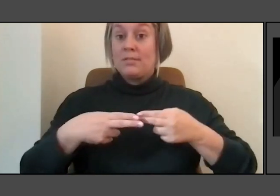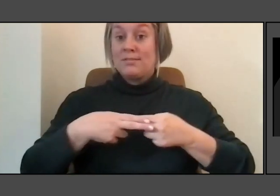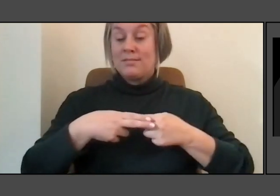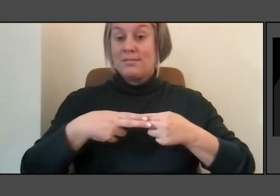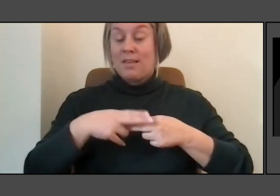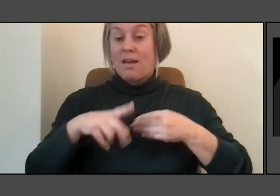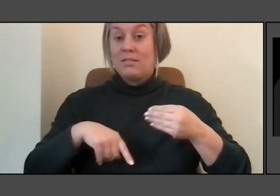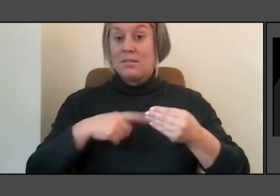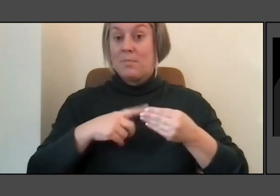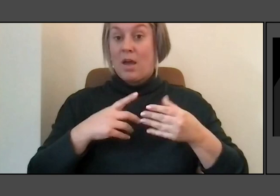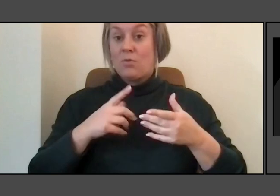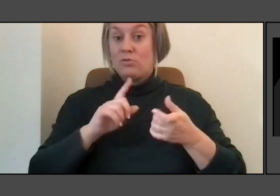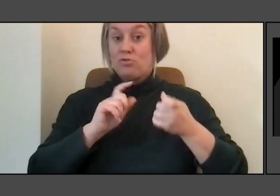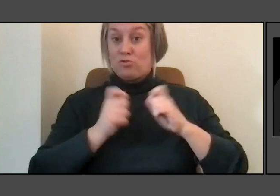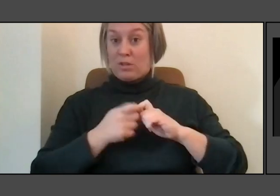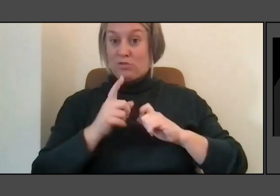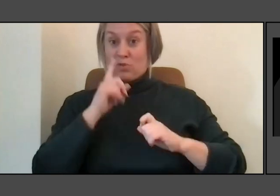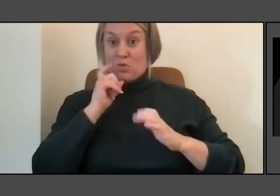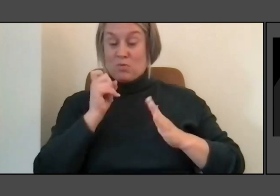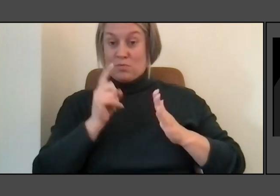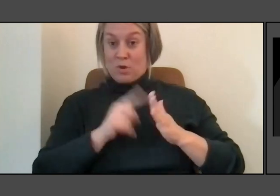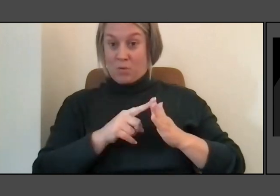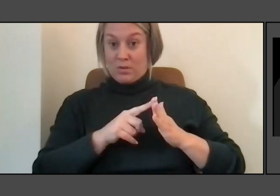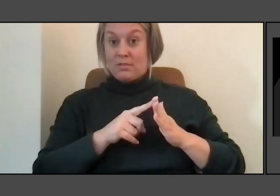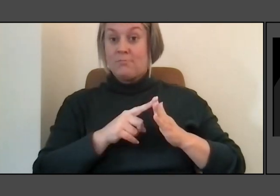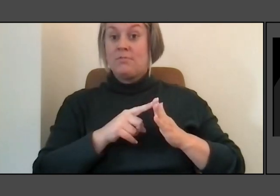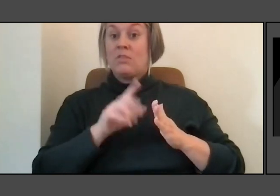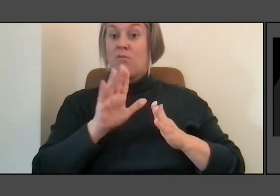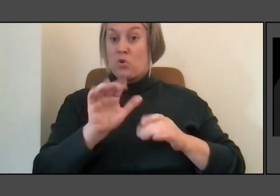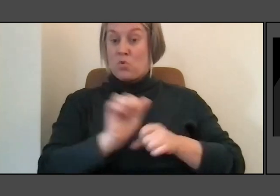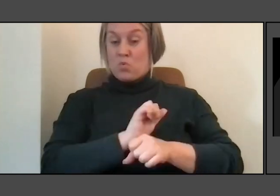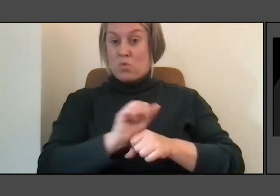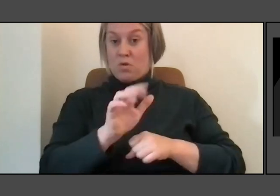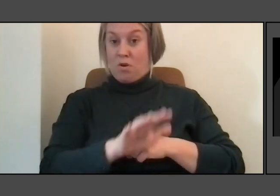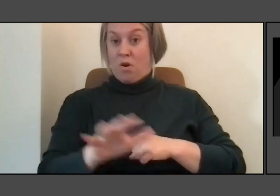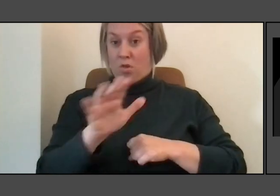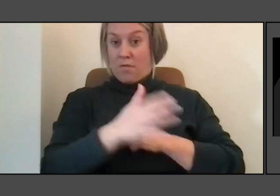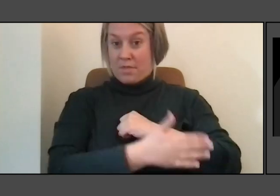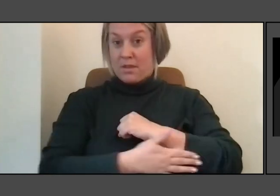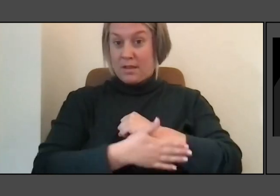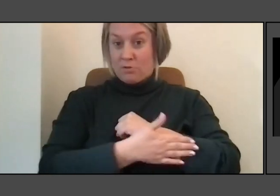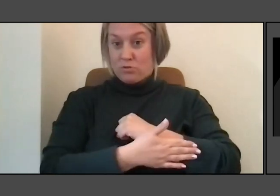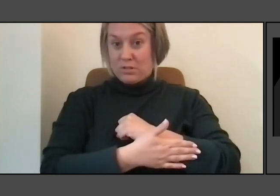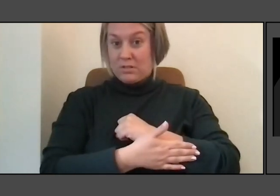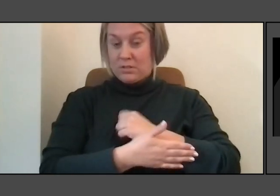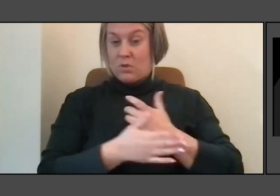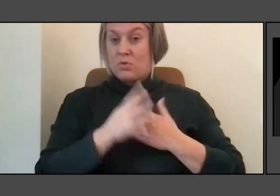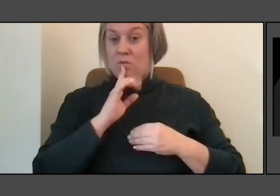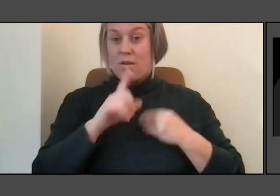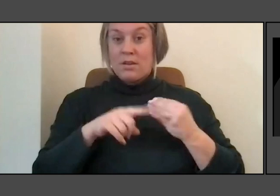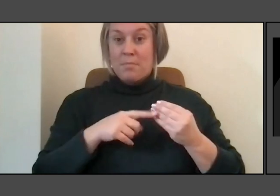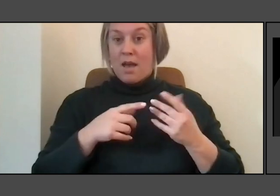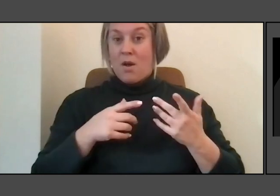as you've created works in different parts of the country through your career. So we're talking about Americanness.